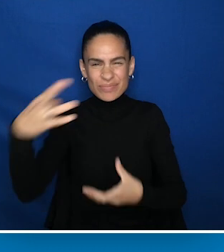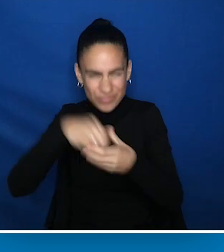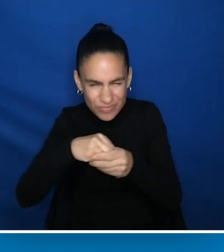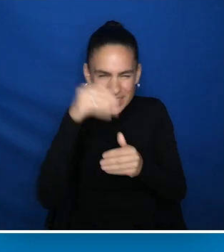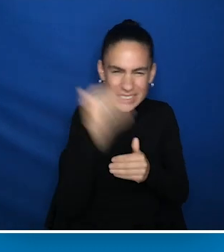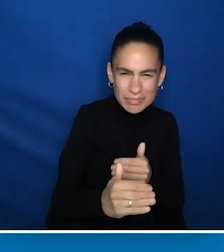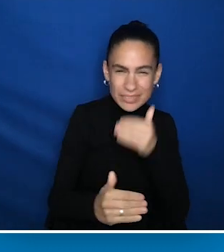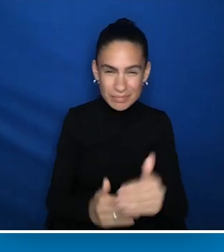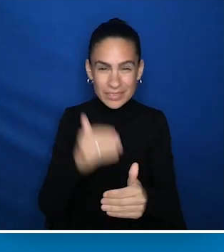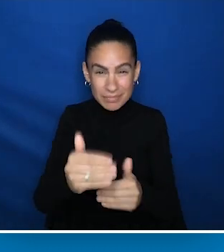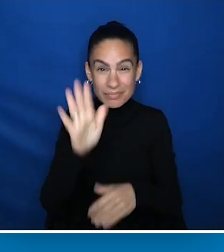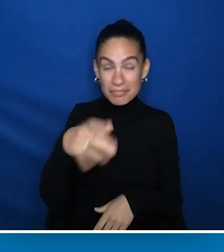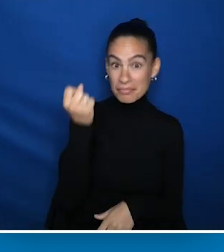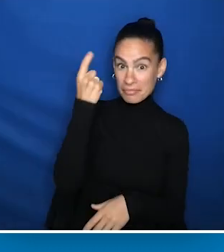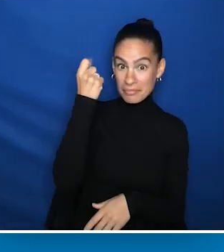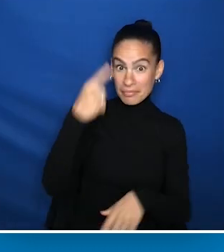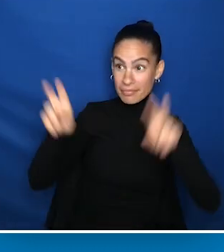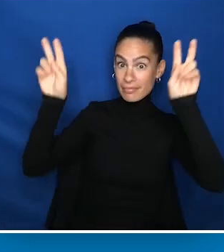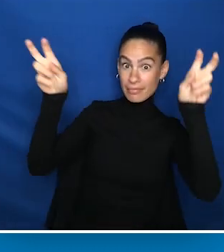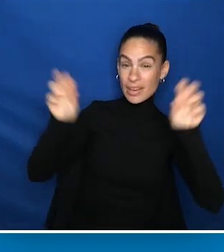We can and should be involved in every single step.